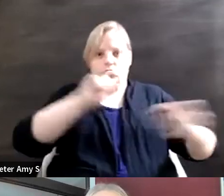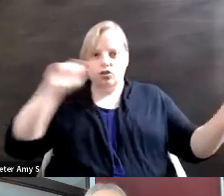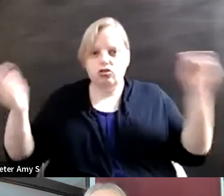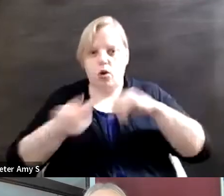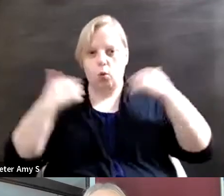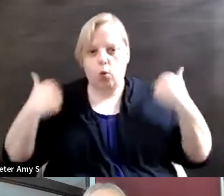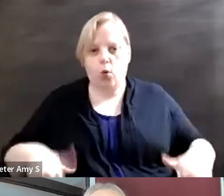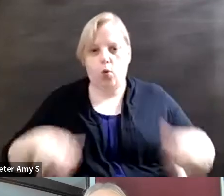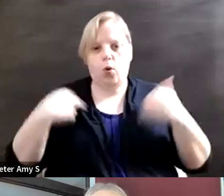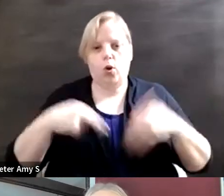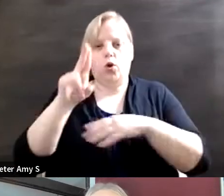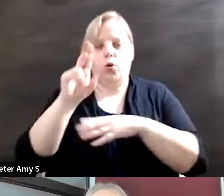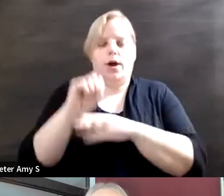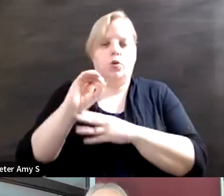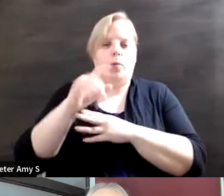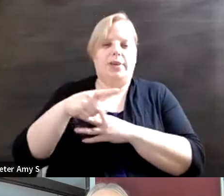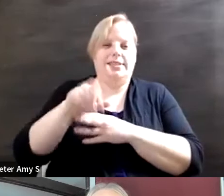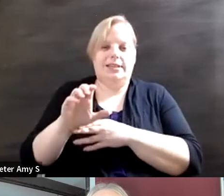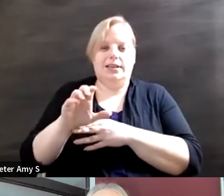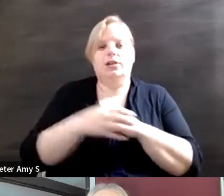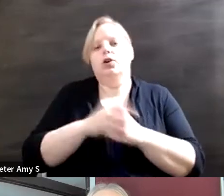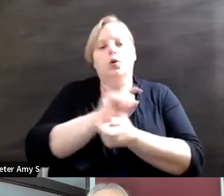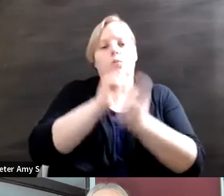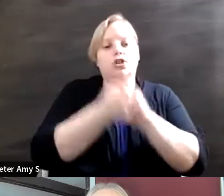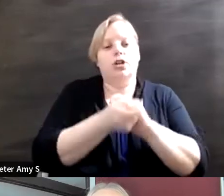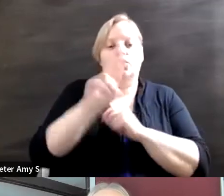themselves from the us olympic committee to the U.S. Olympic and Paralympic committee, we have pay